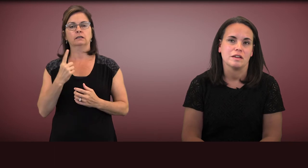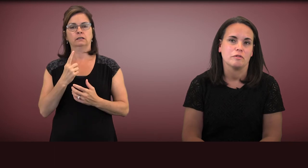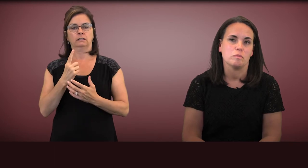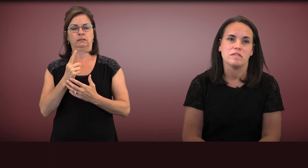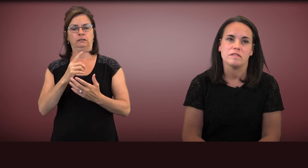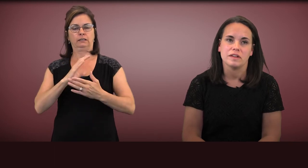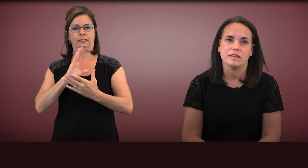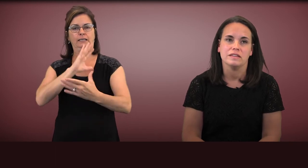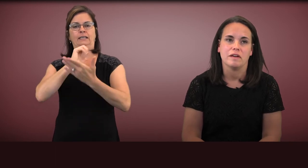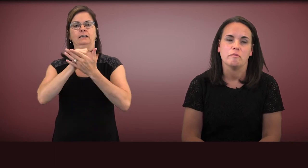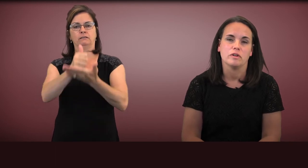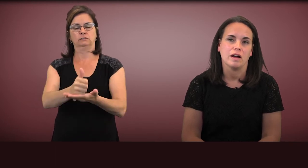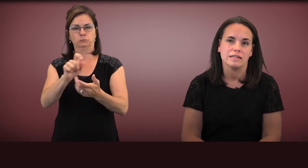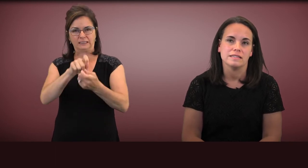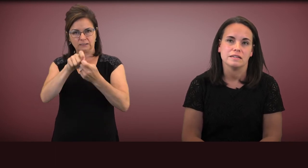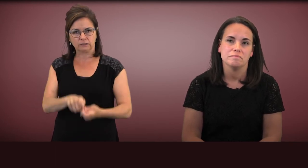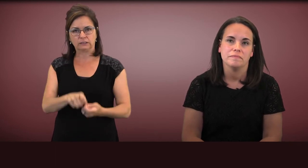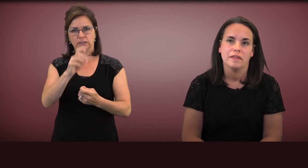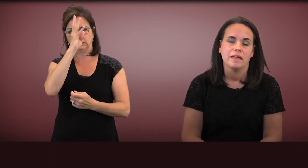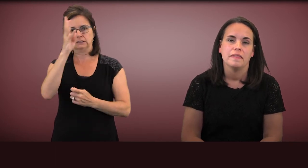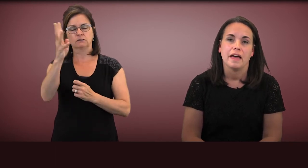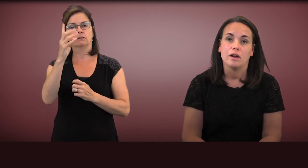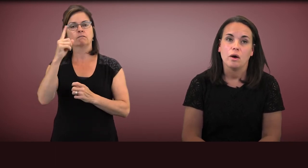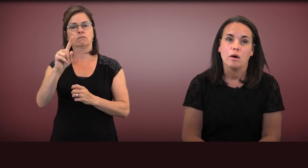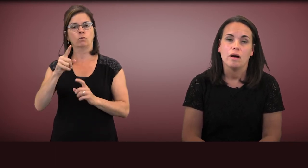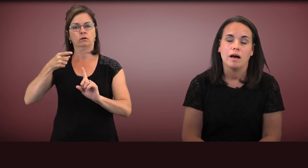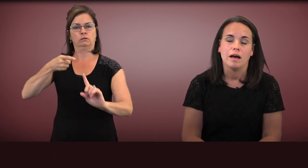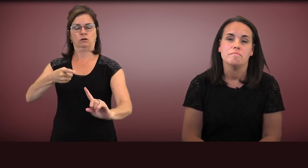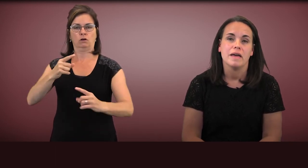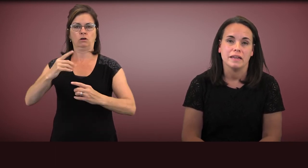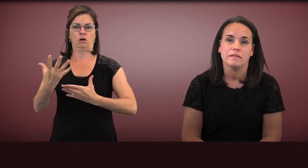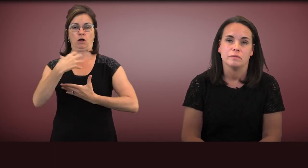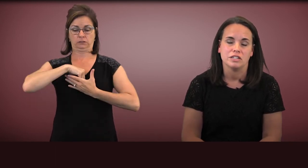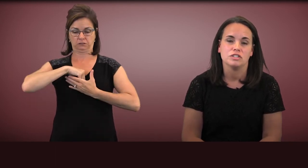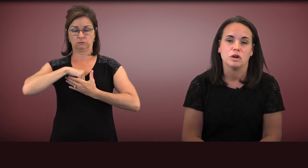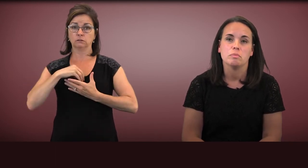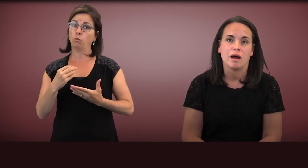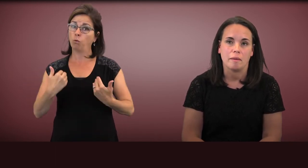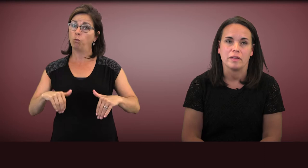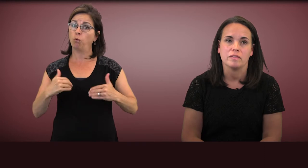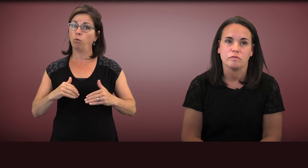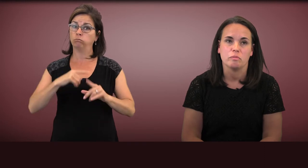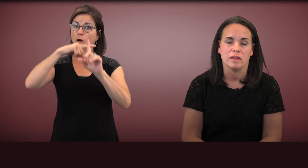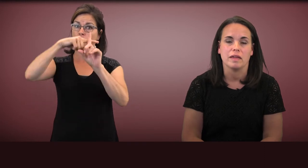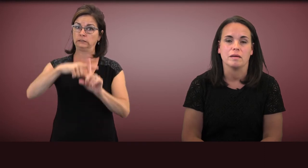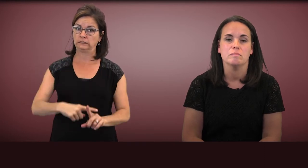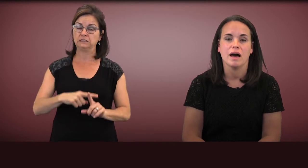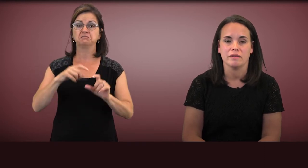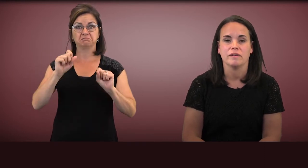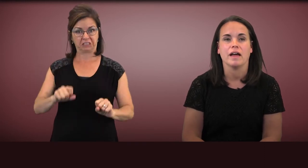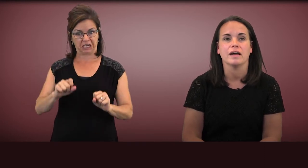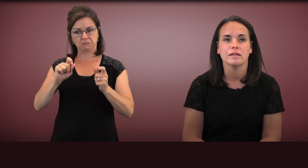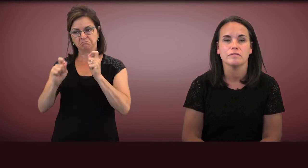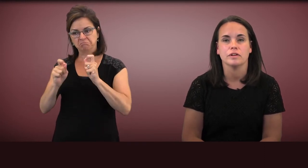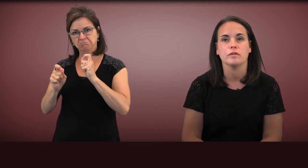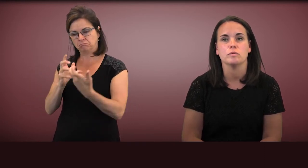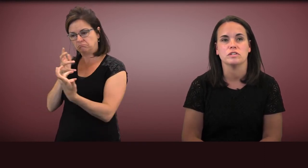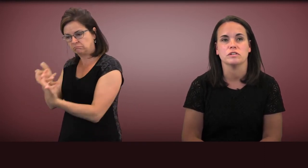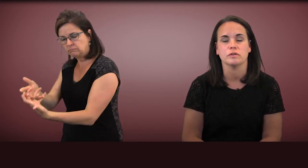that were specifically developed for autism, many of which show promise for being modified for use with children,